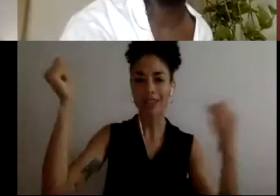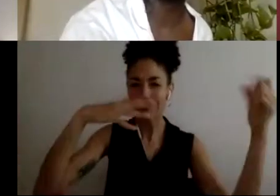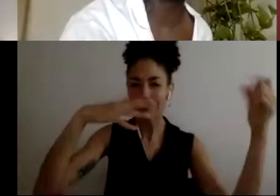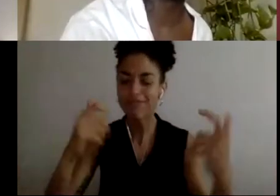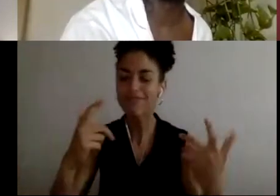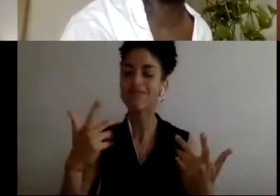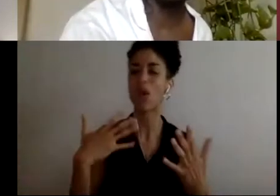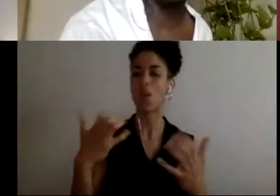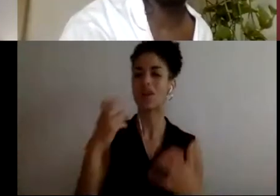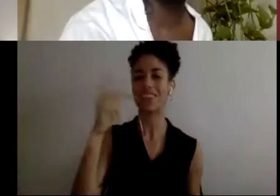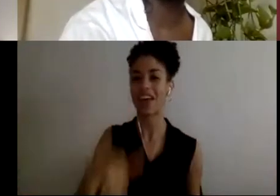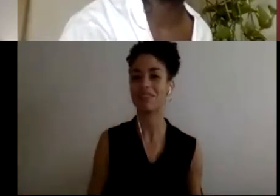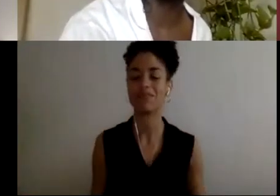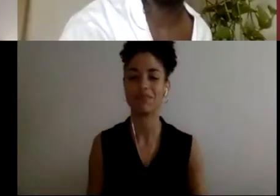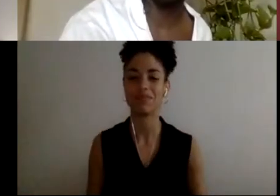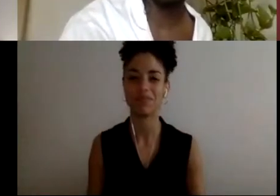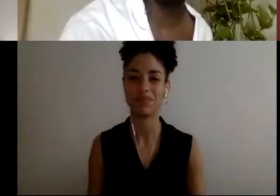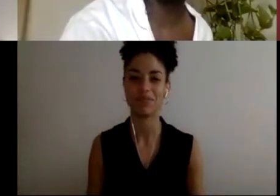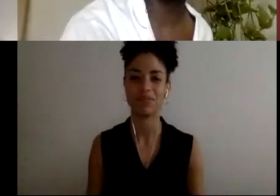Yeah, that's wonderful. Someone make that